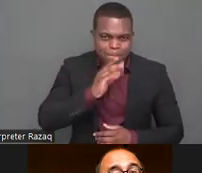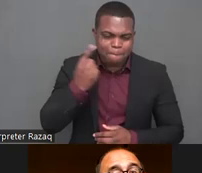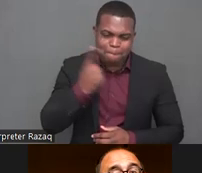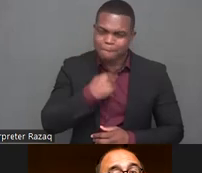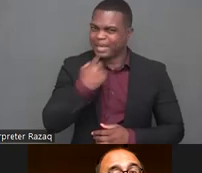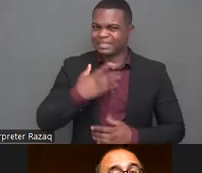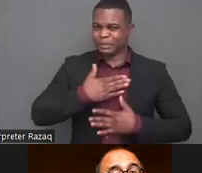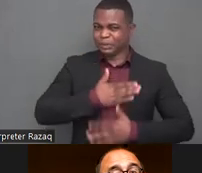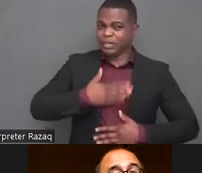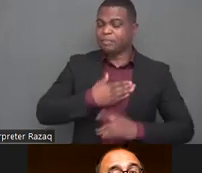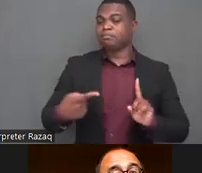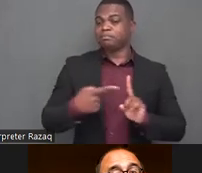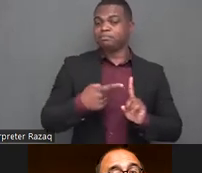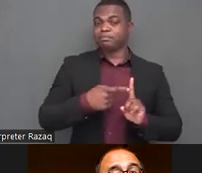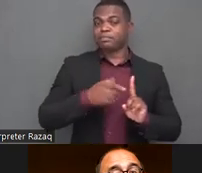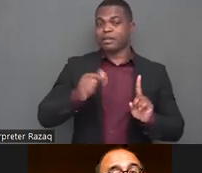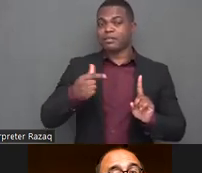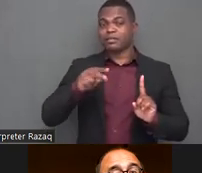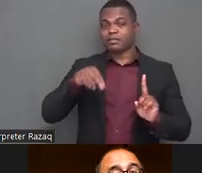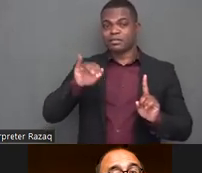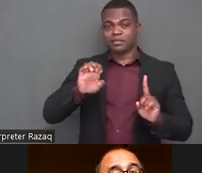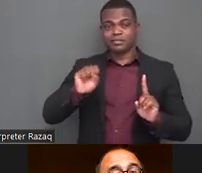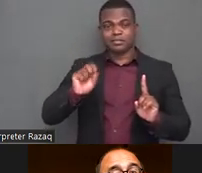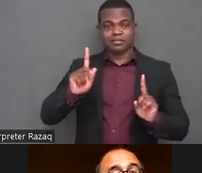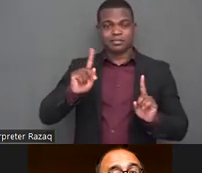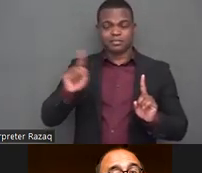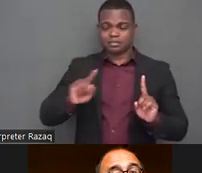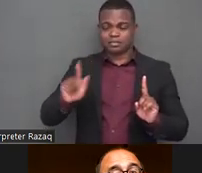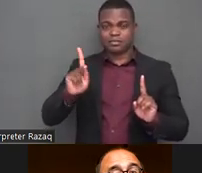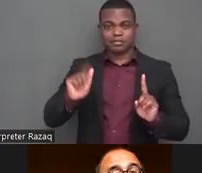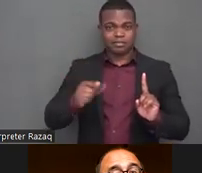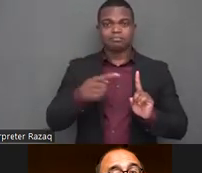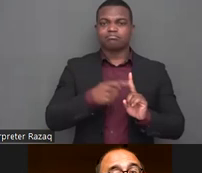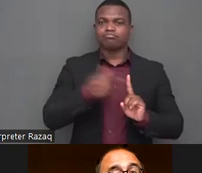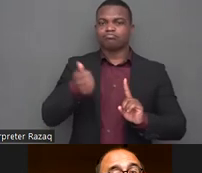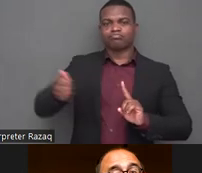portfolio korea is a feminist organization that among others works to expand sexual